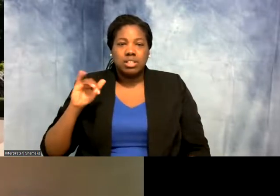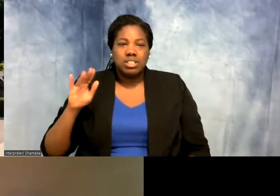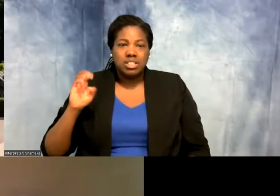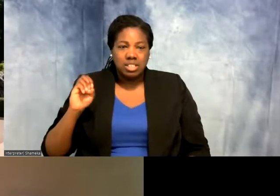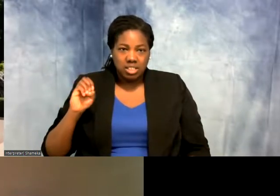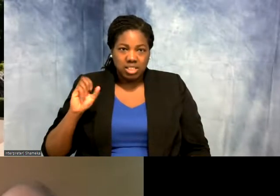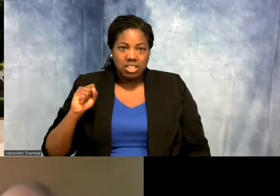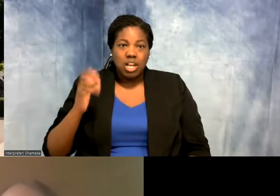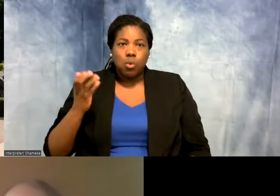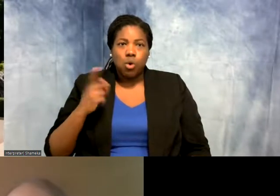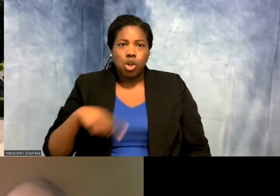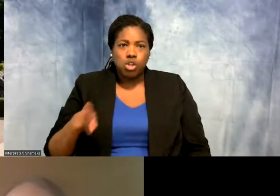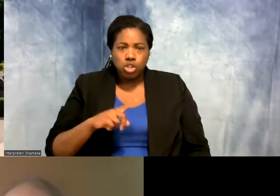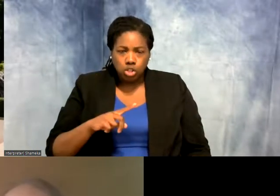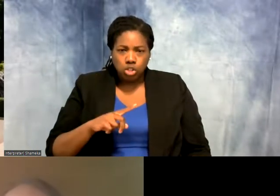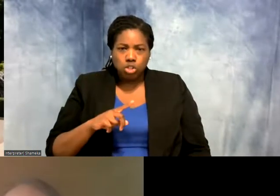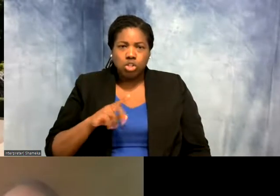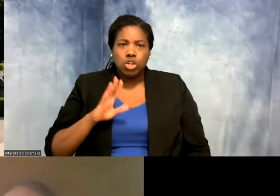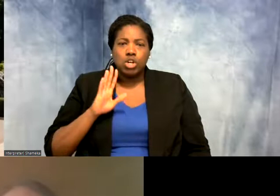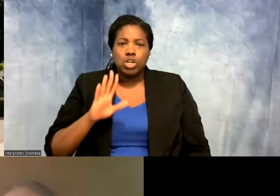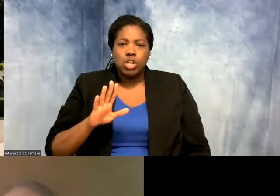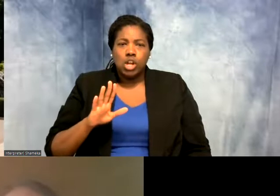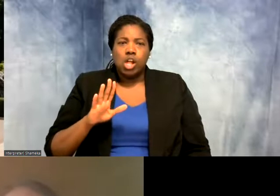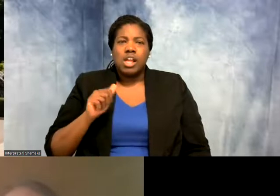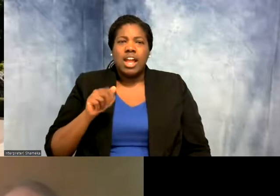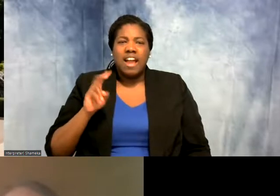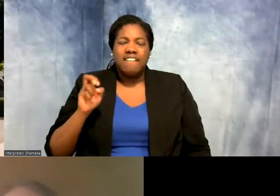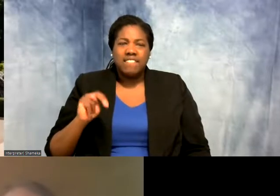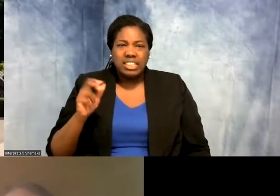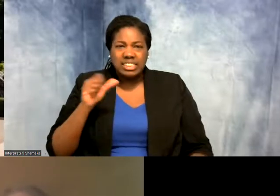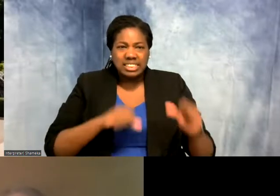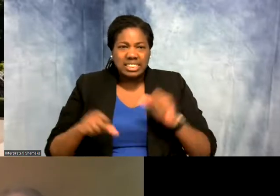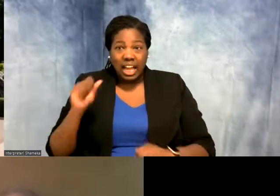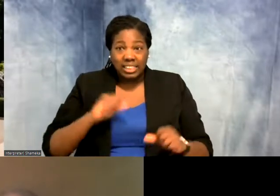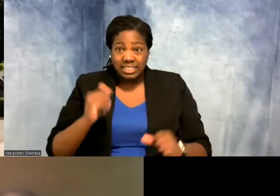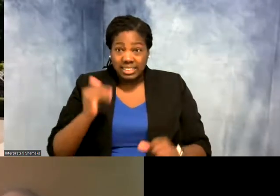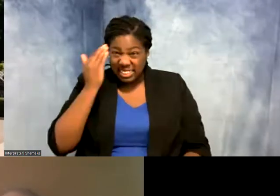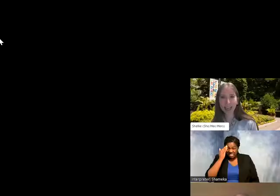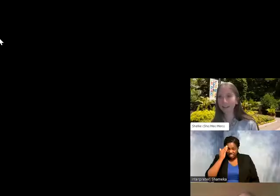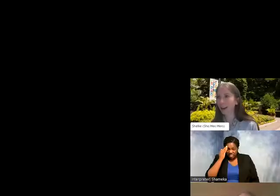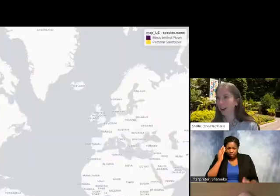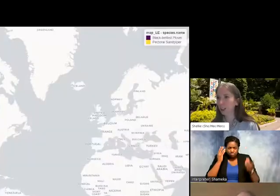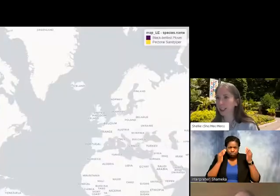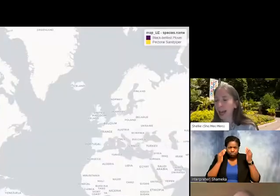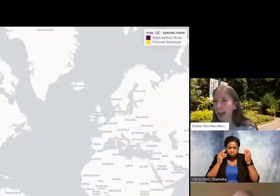I want you to kind of put on your avian scientist hat, your quantitative ecologist hat